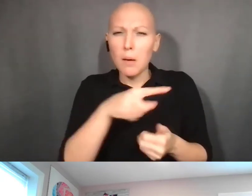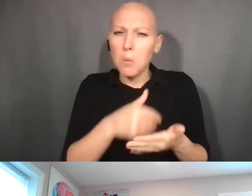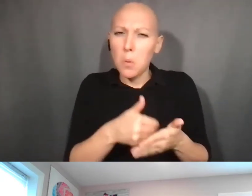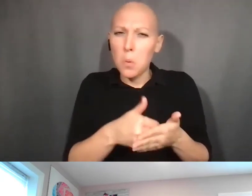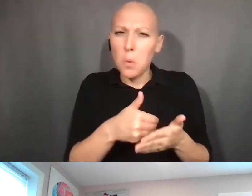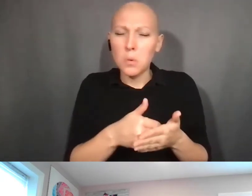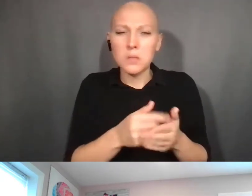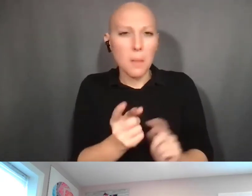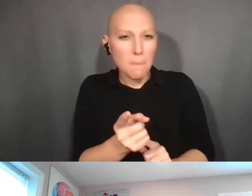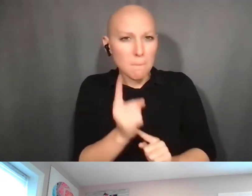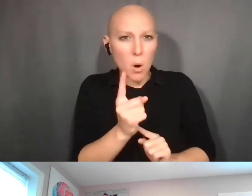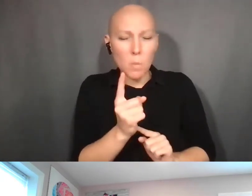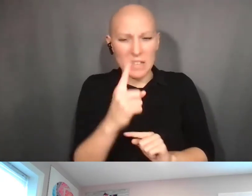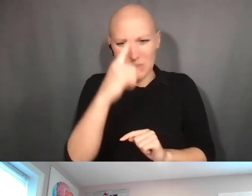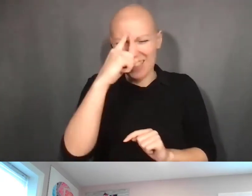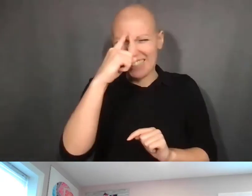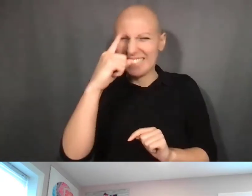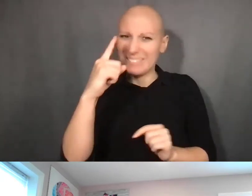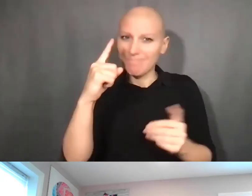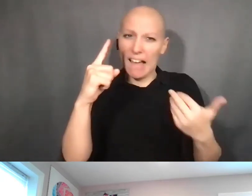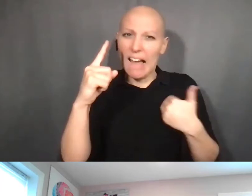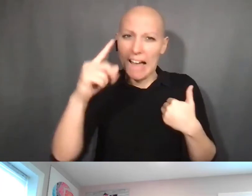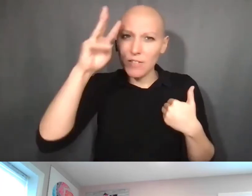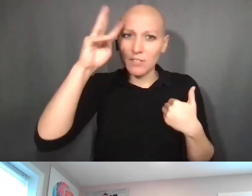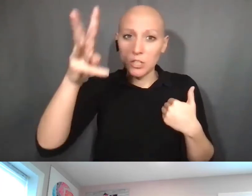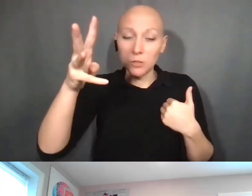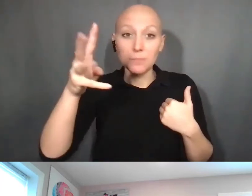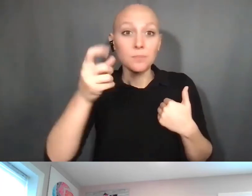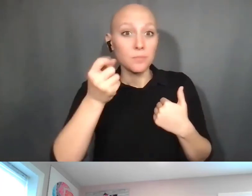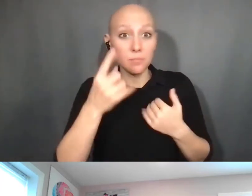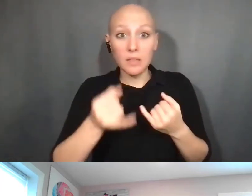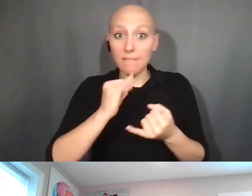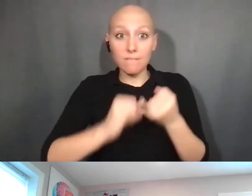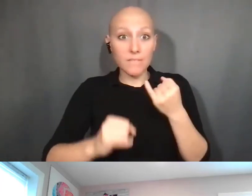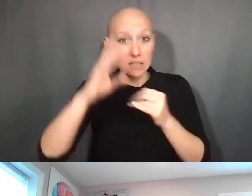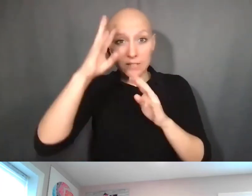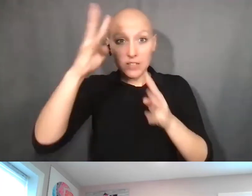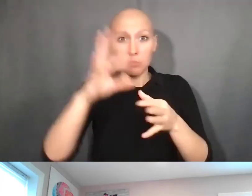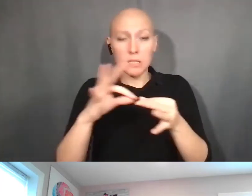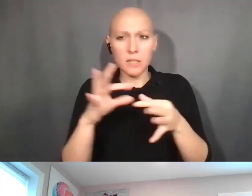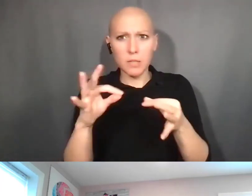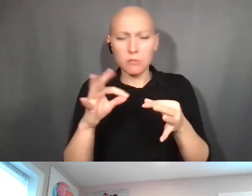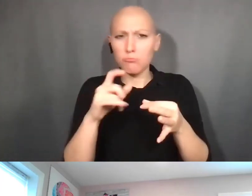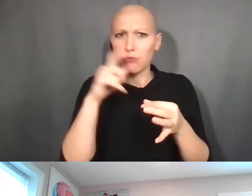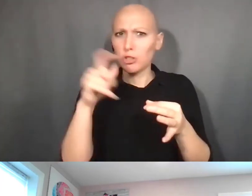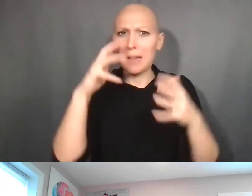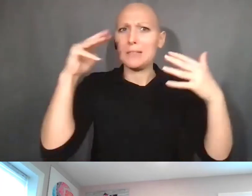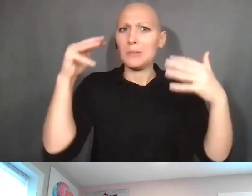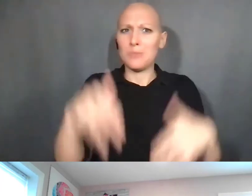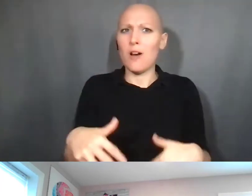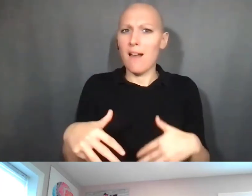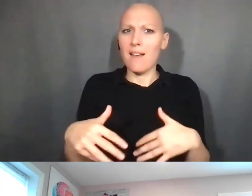So that final invention statement should not catch your technology transfer office by surprise. Scott Cooper: Right. Mary Fran Deutsch: And most of our institutions